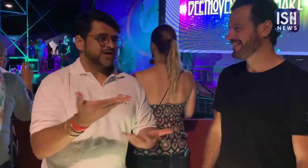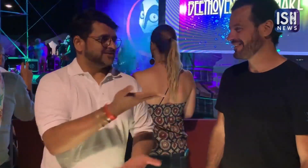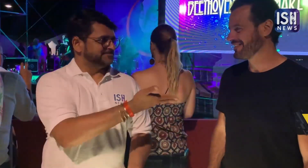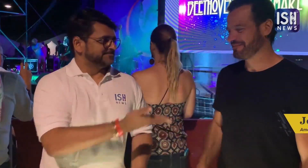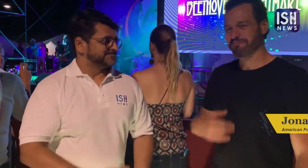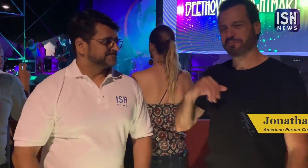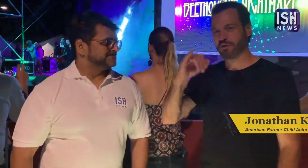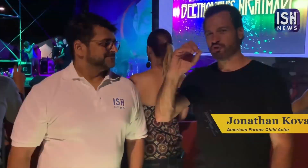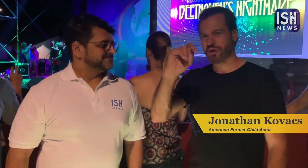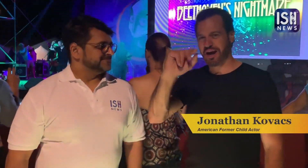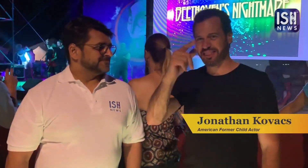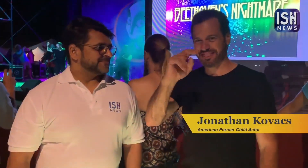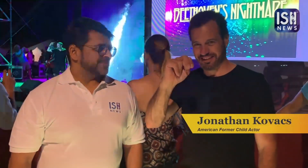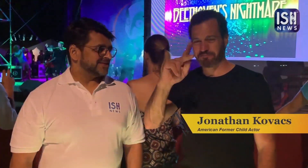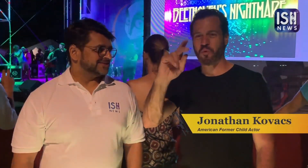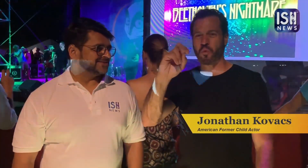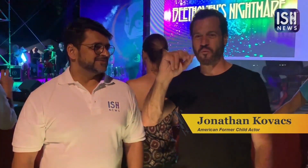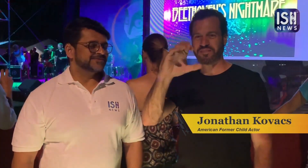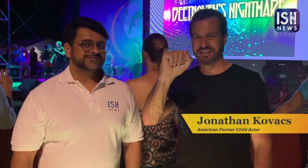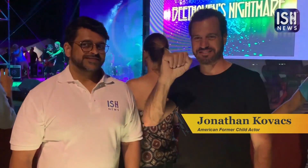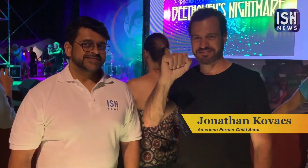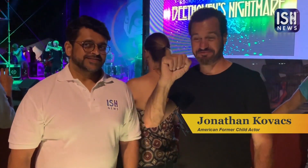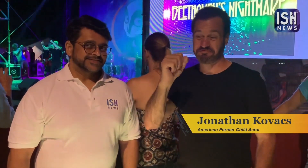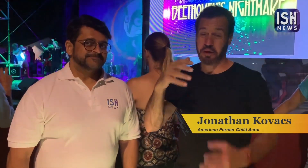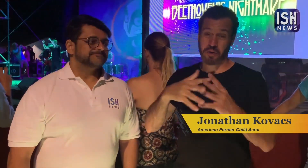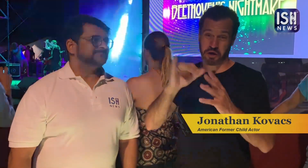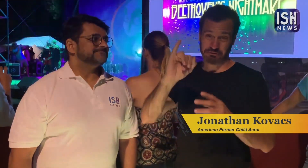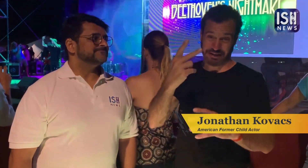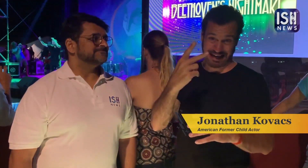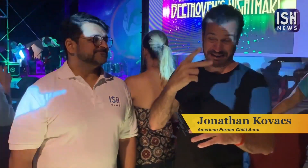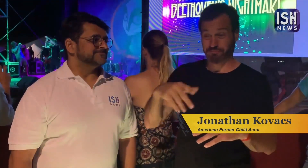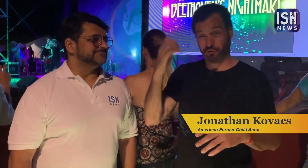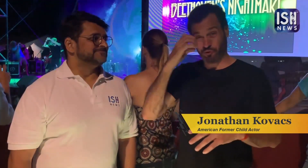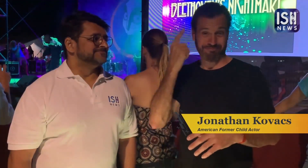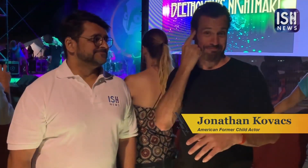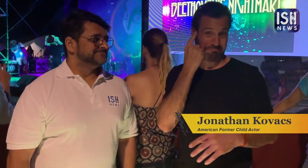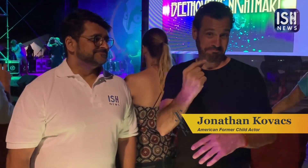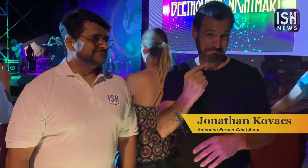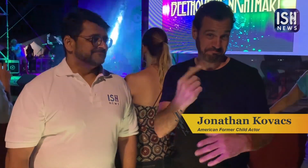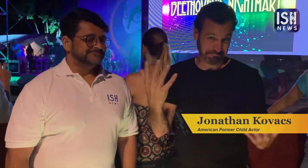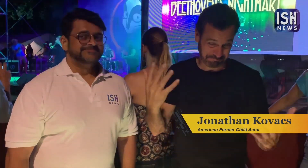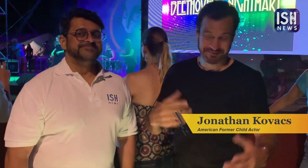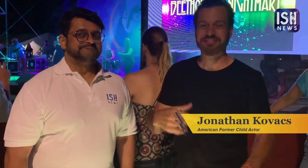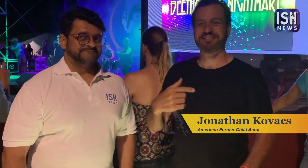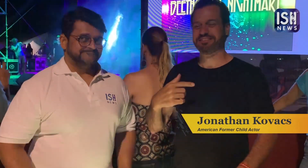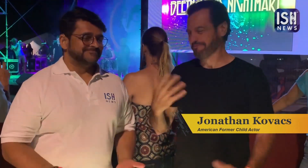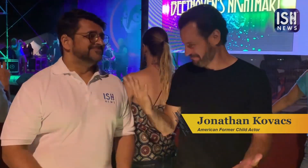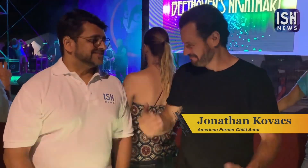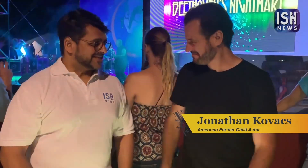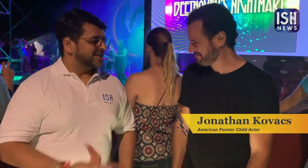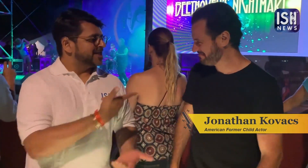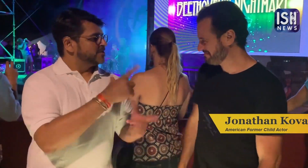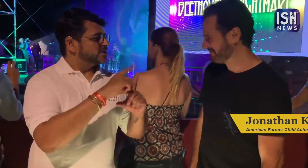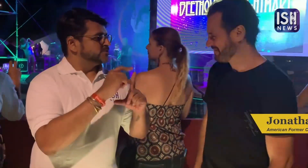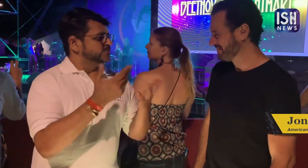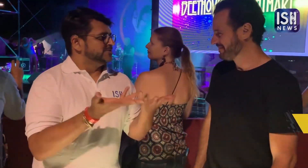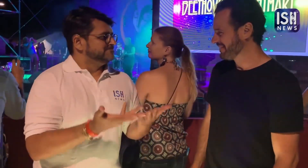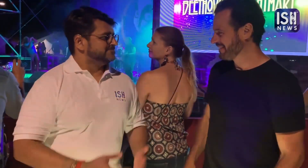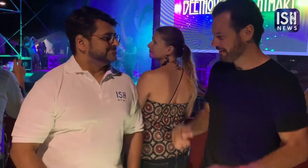What is your name? Jonathan Kovacs In the USA this is my Sign Name and in Europe this is my Sign name. What do you do?